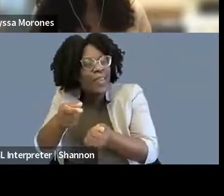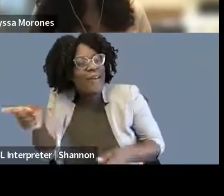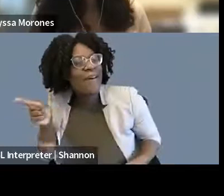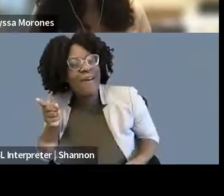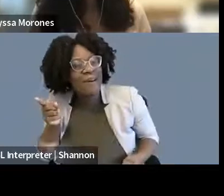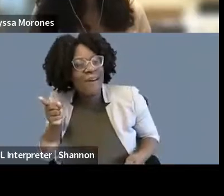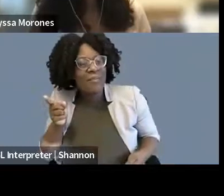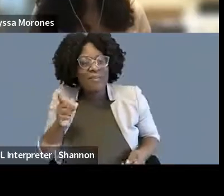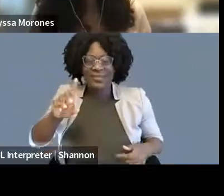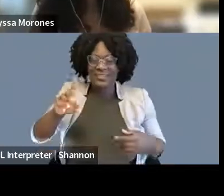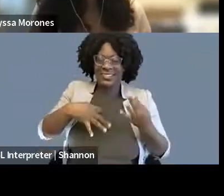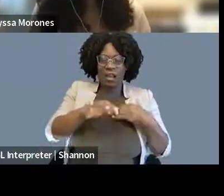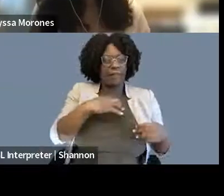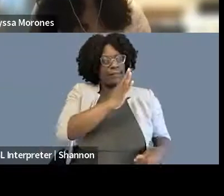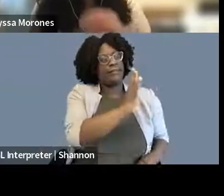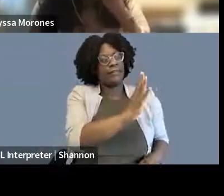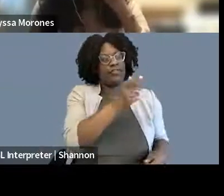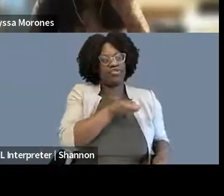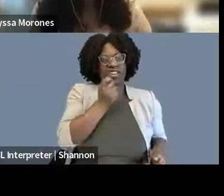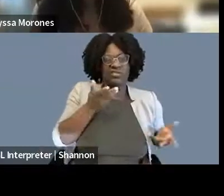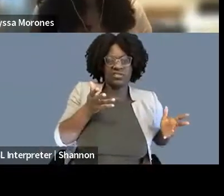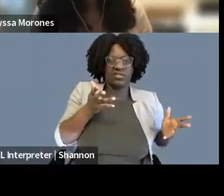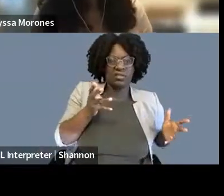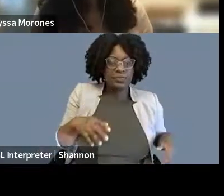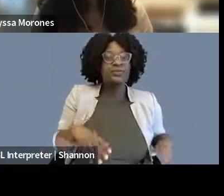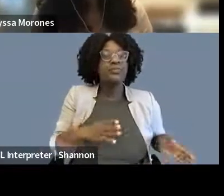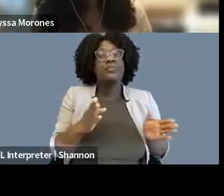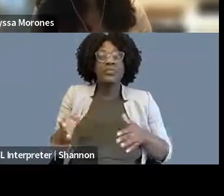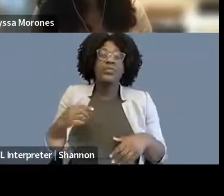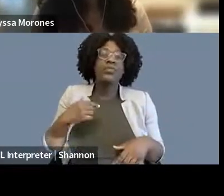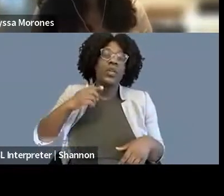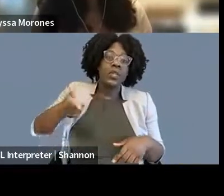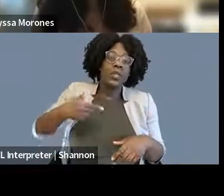for Veterans Claims. And I guess in my mind, I thought